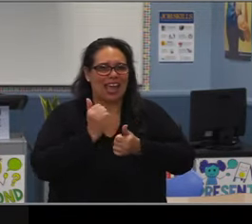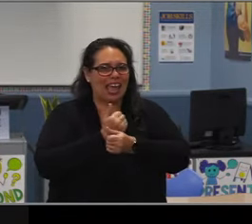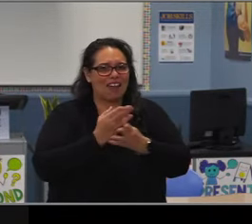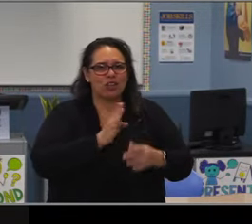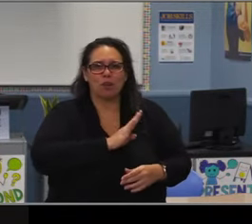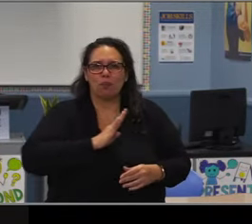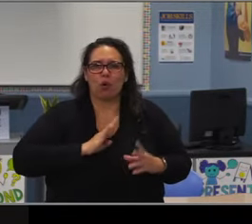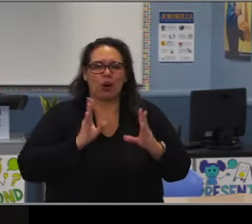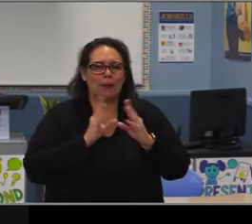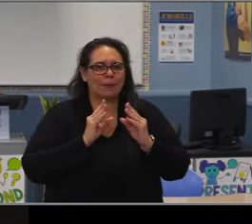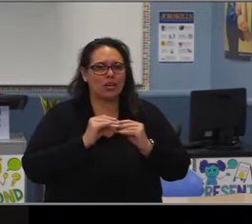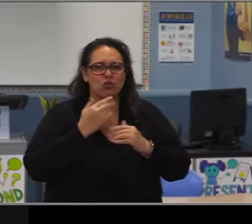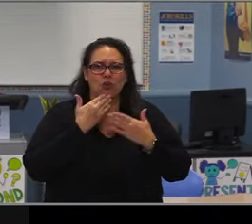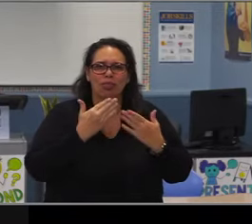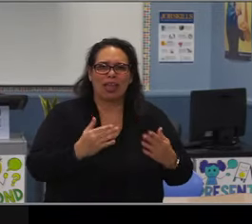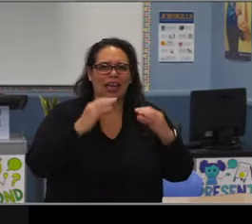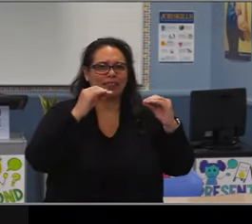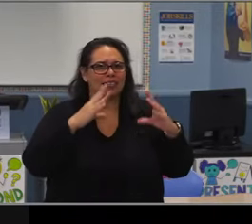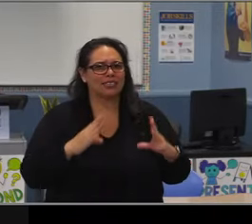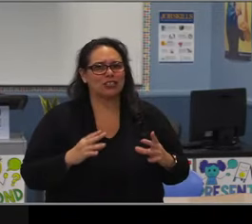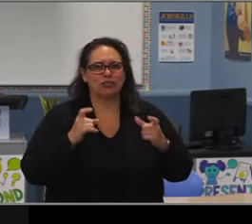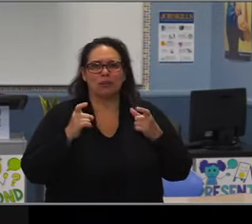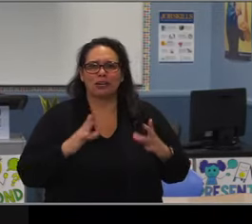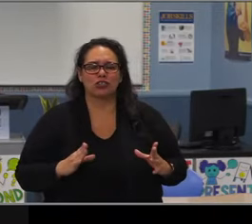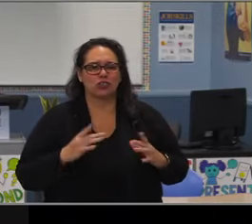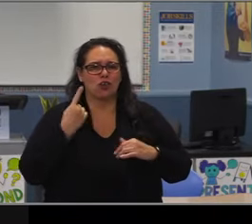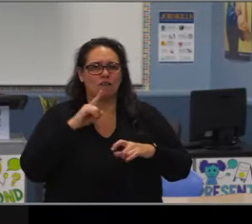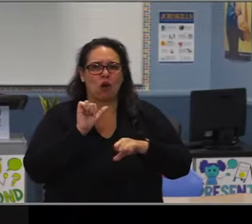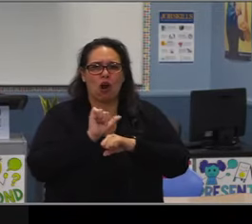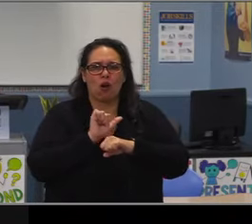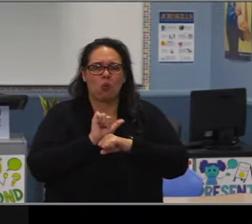and ensuring that all students are college and career ready when they graduate from high school